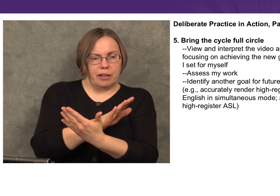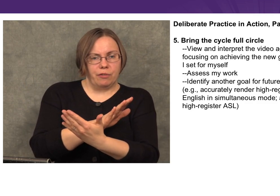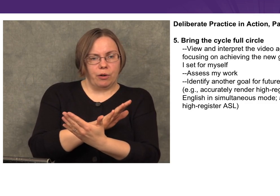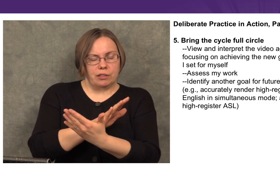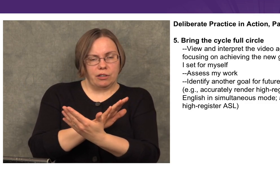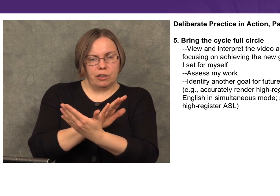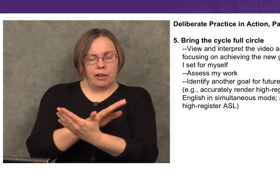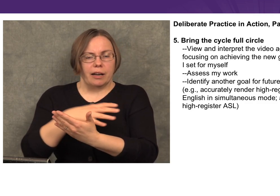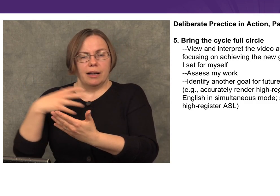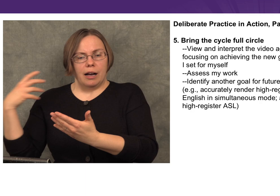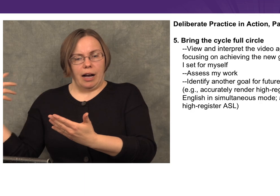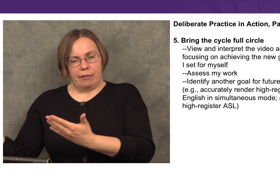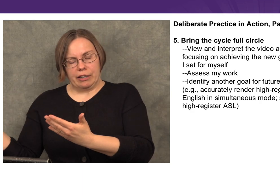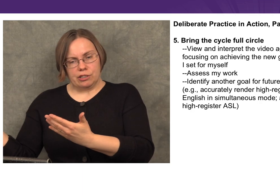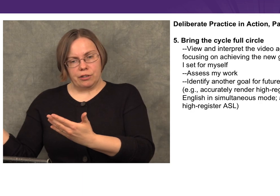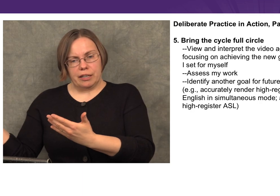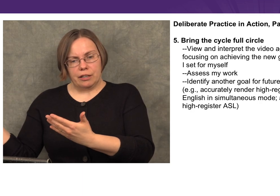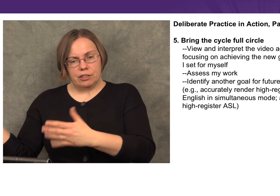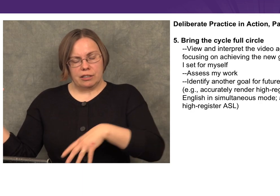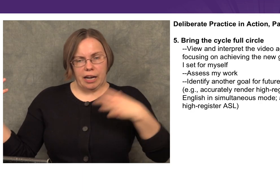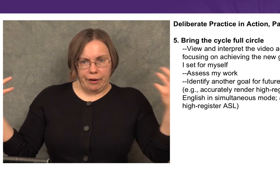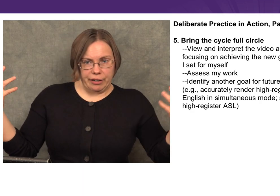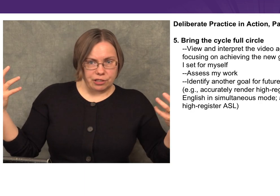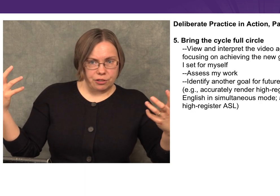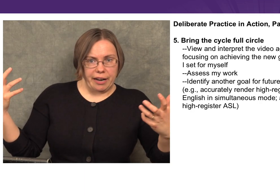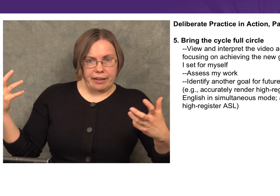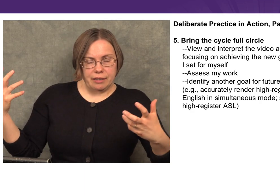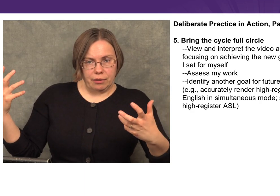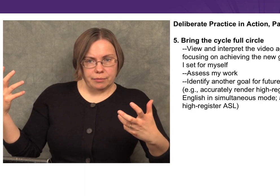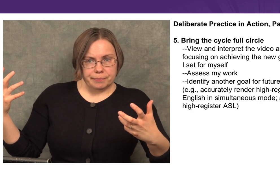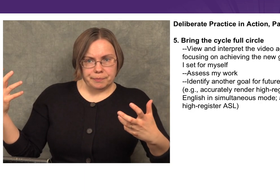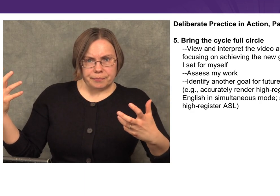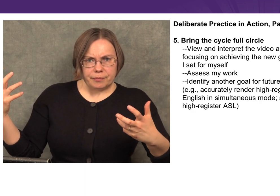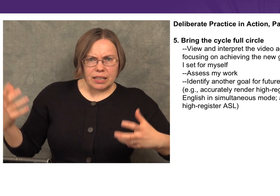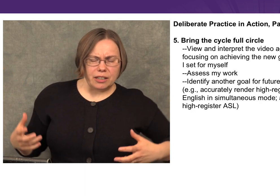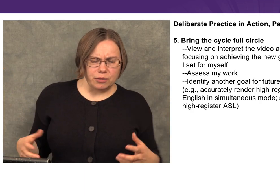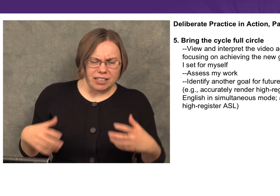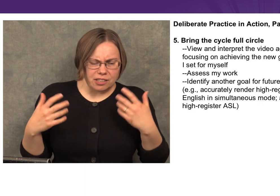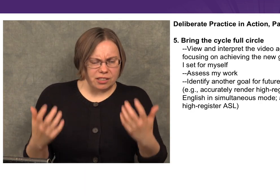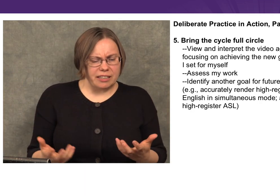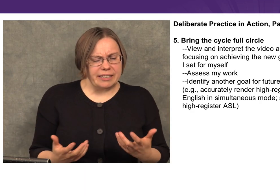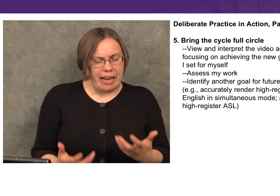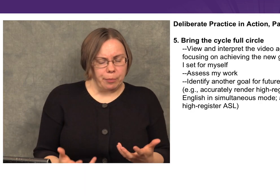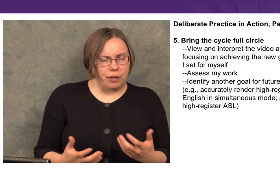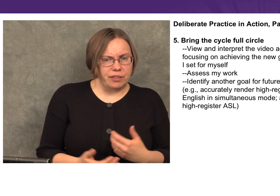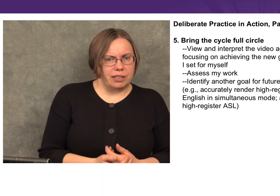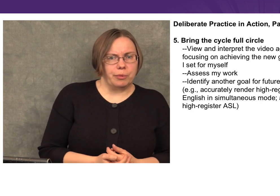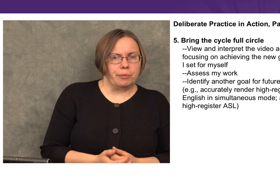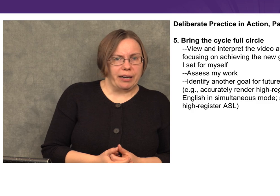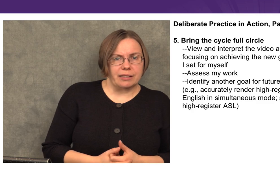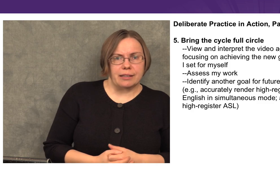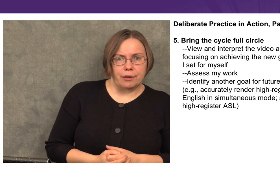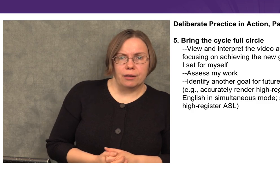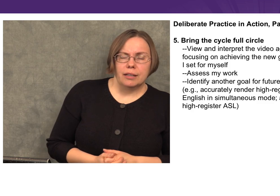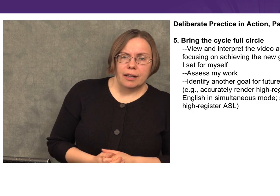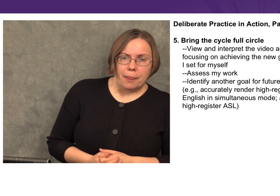and focus on turning high-register English into high-register ASL. So, this is just an example of a deliberate practice cycle